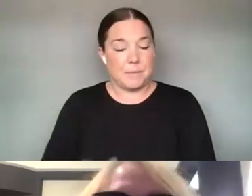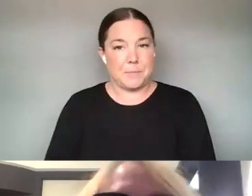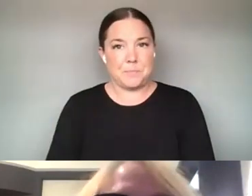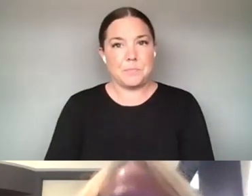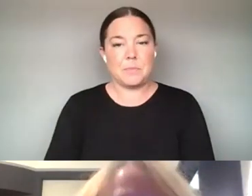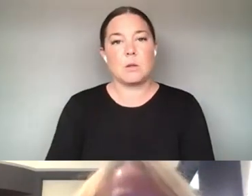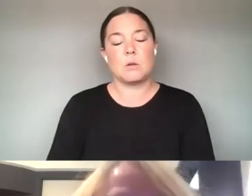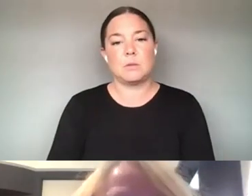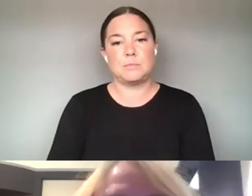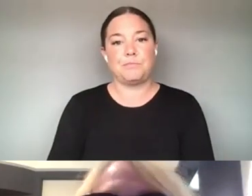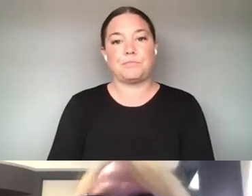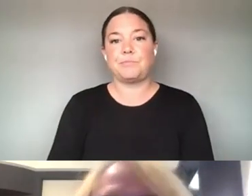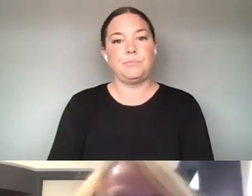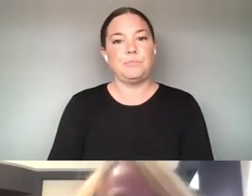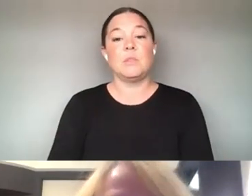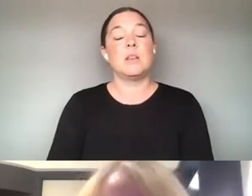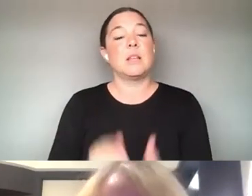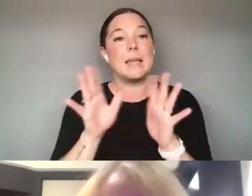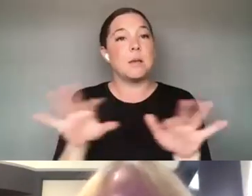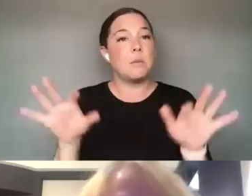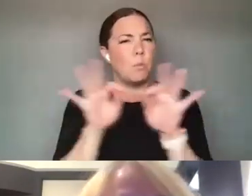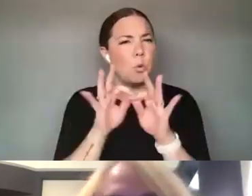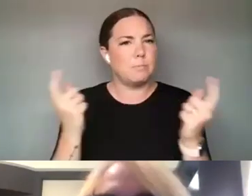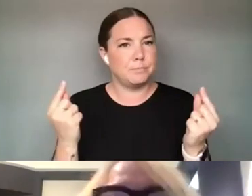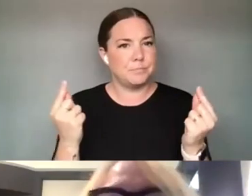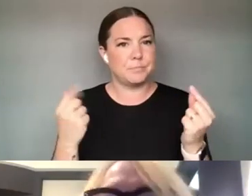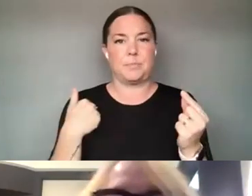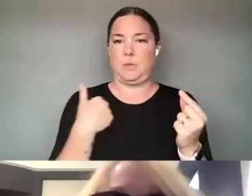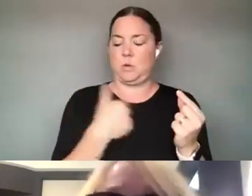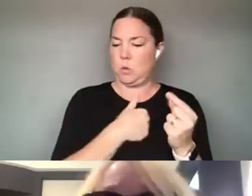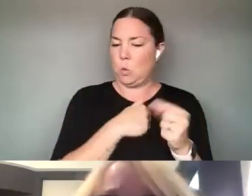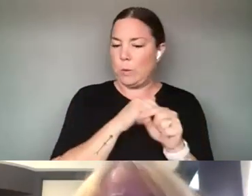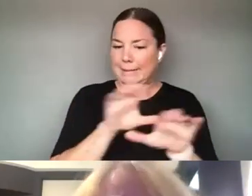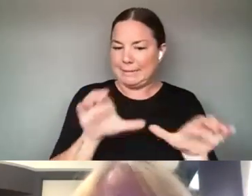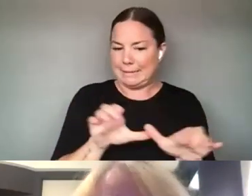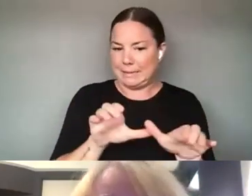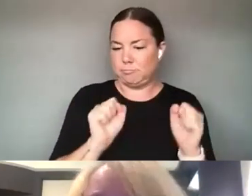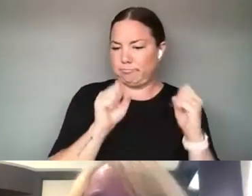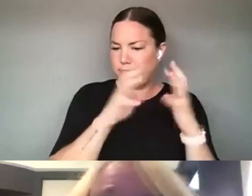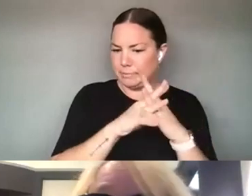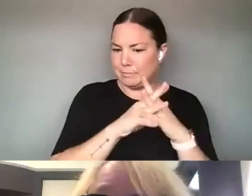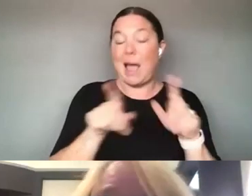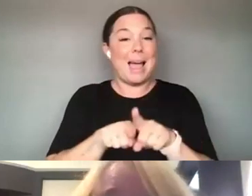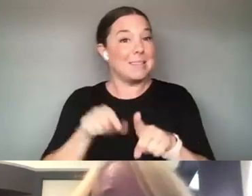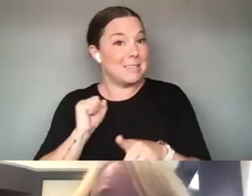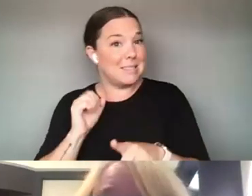IMPORTANT THING IS THAT WE DID THIS EVEN IF WE AS A STAFF DIDN'T FULLY GRASP WHAT THESE ARTISTS WERE